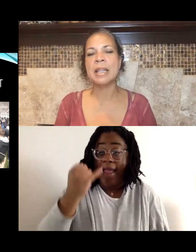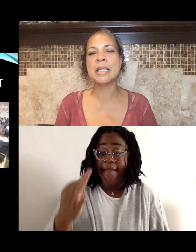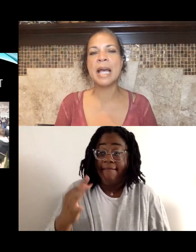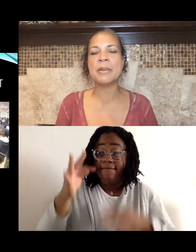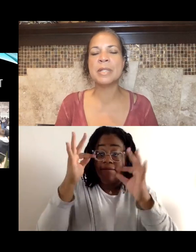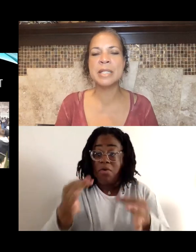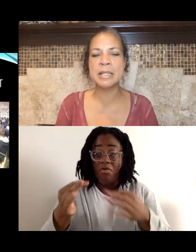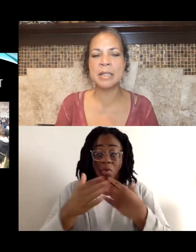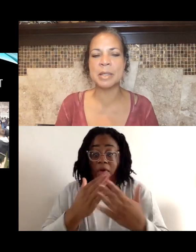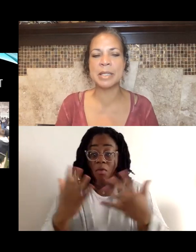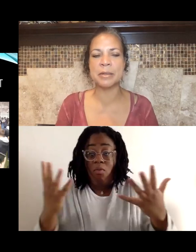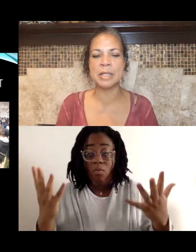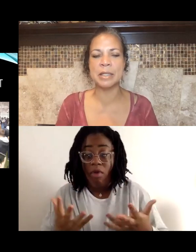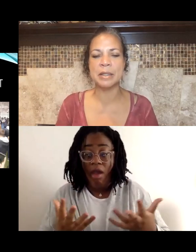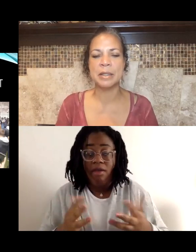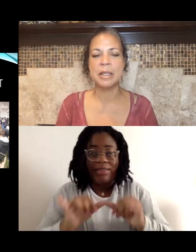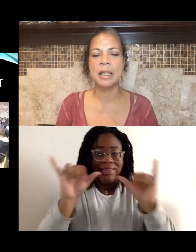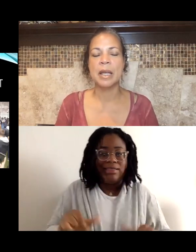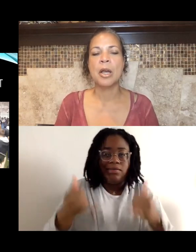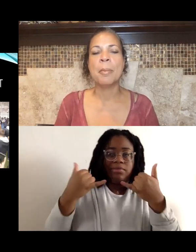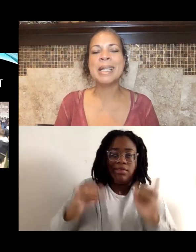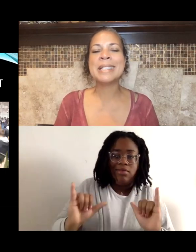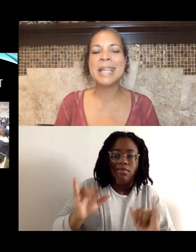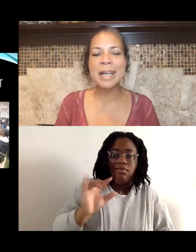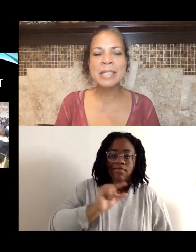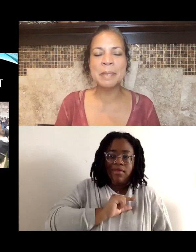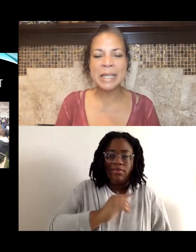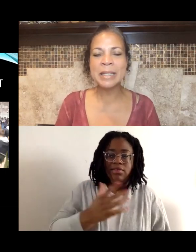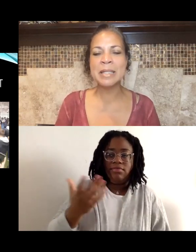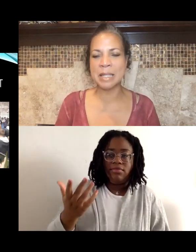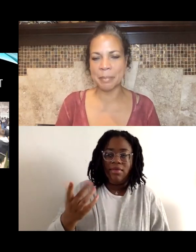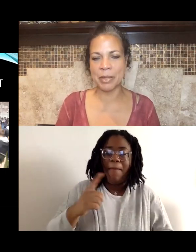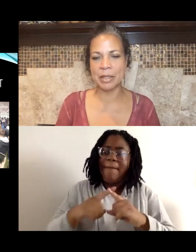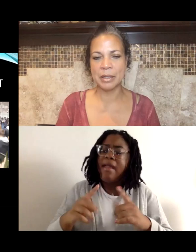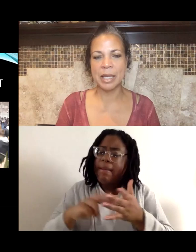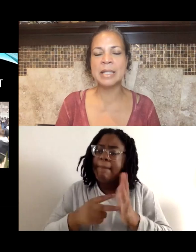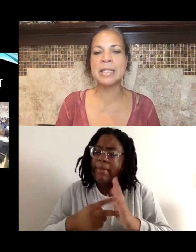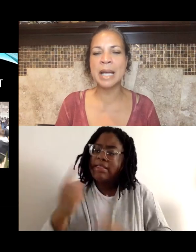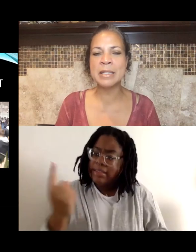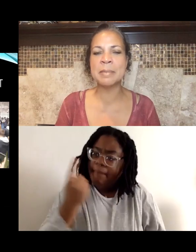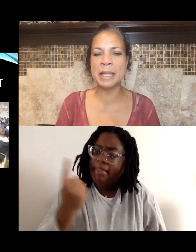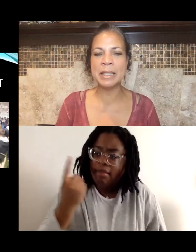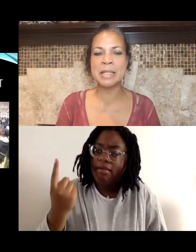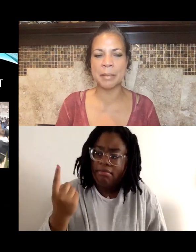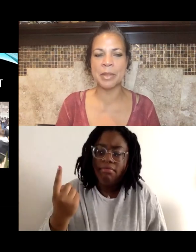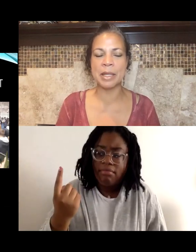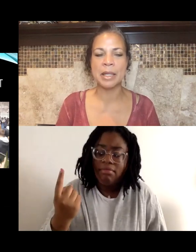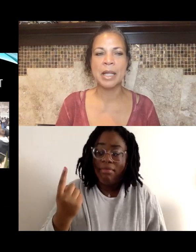the entire system is guilty. But it does mean something. It does mean something,